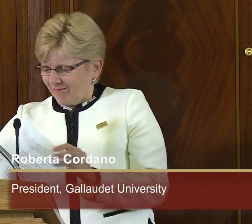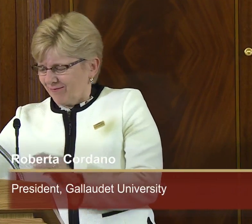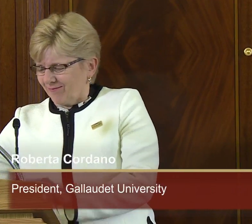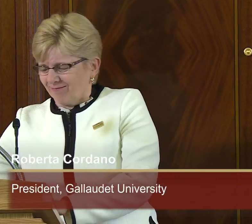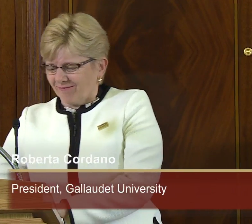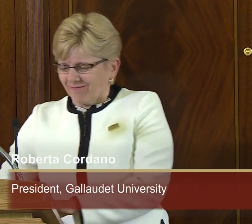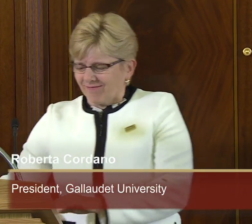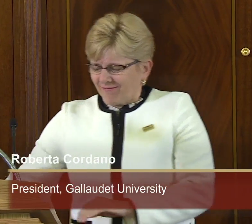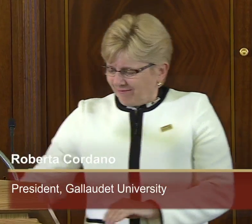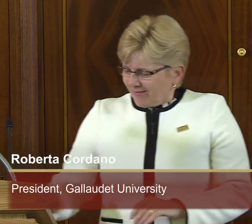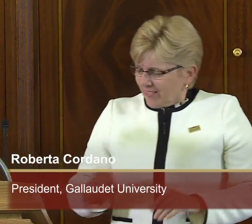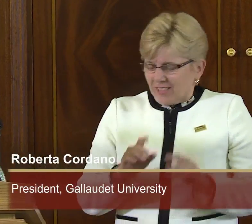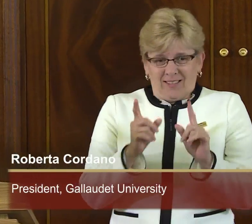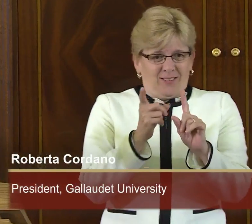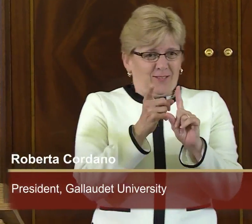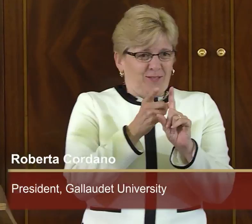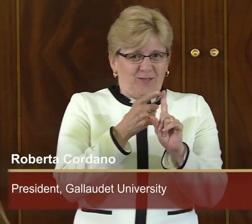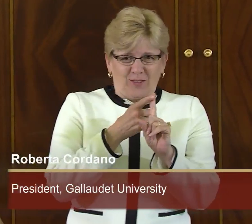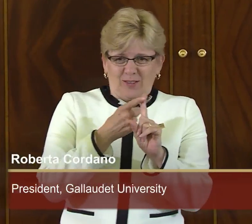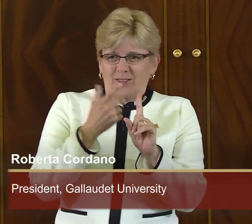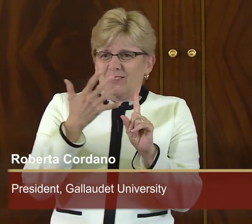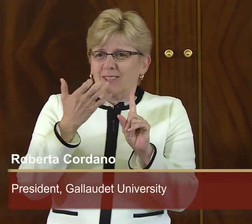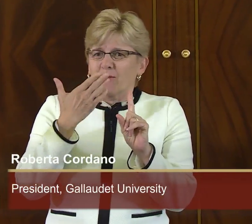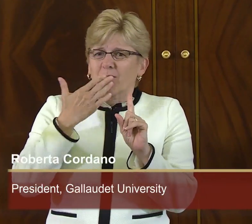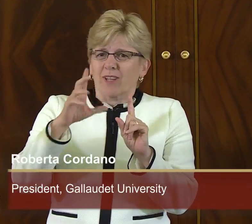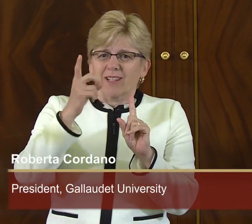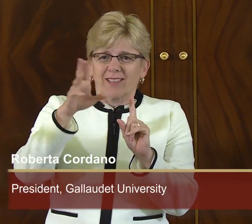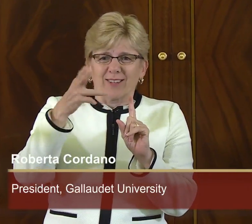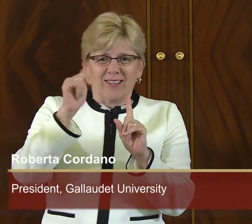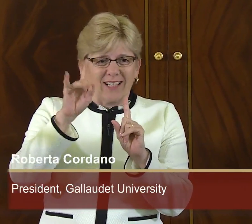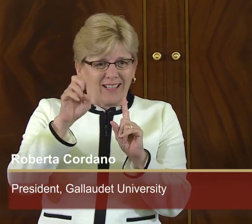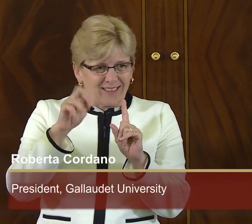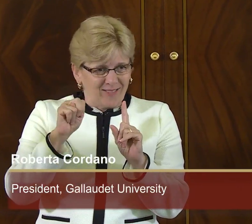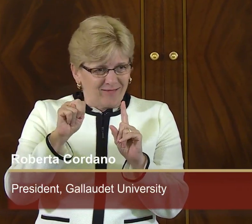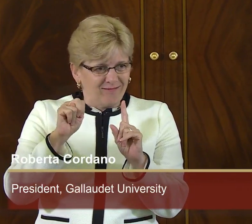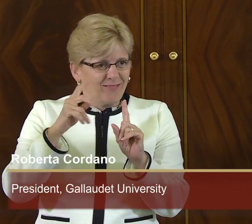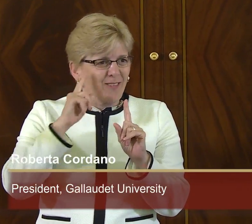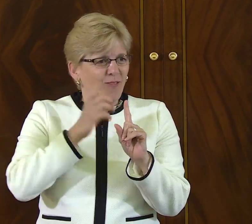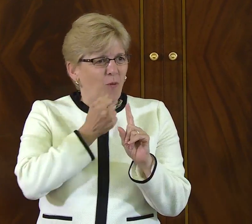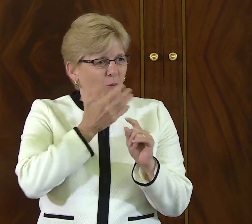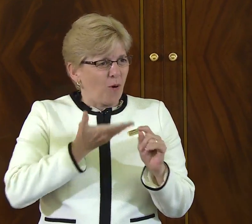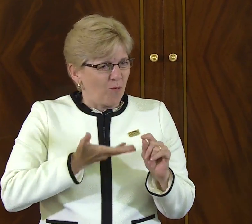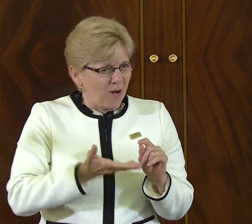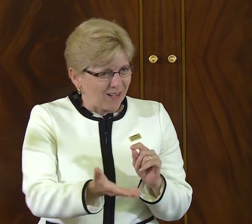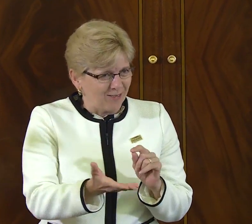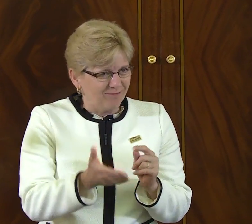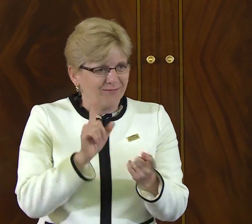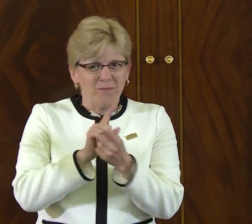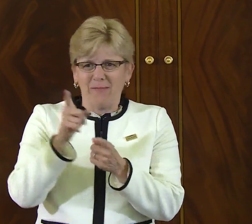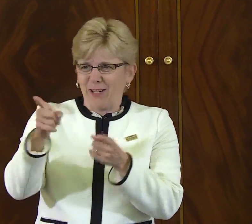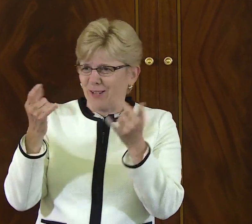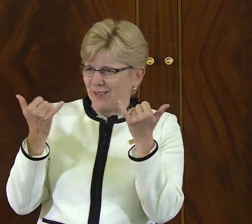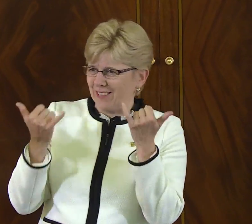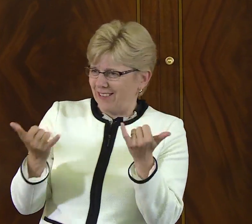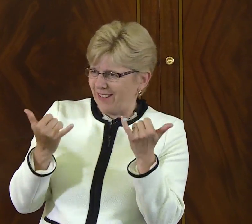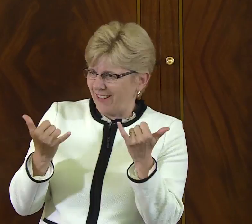to make sure we have access to . First, I want to thank Dr. Hayden for the very warm welcome